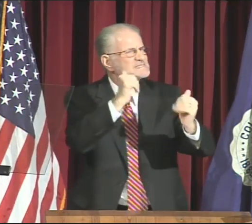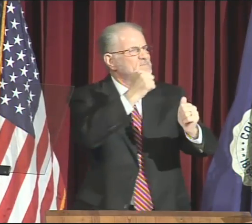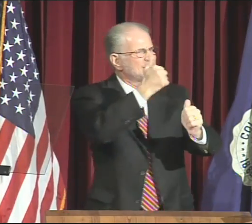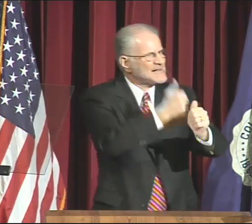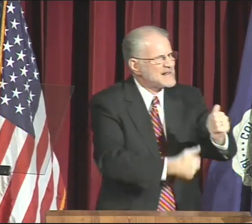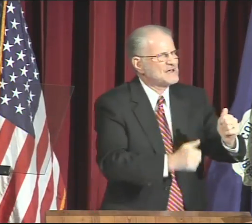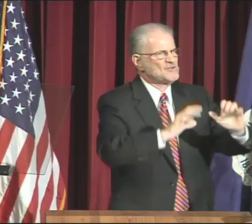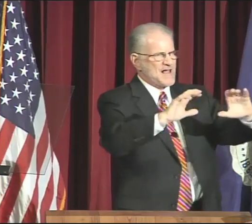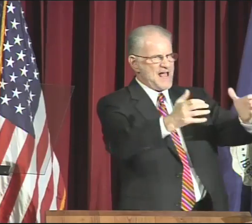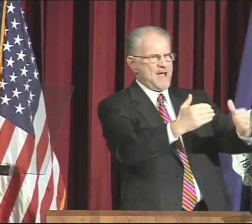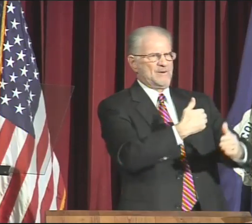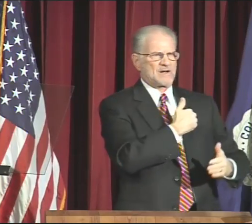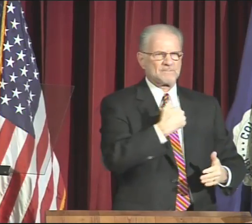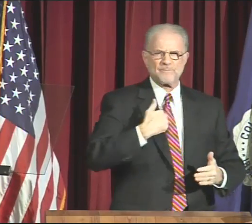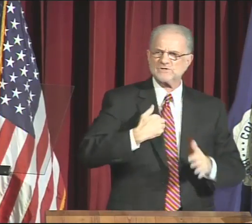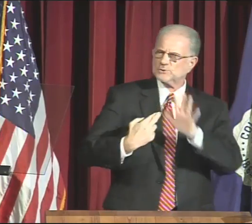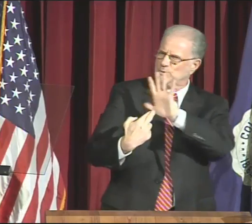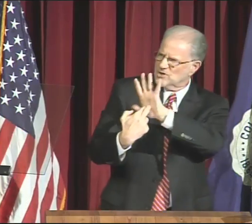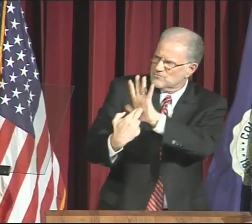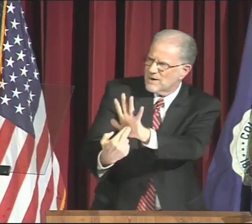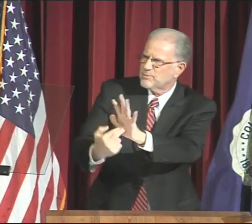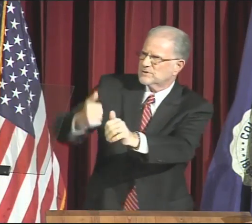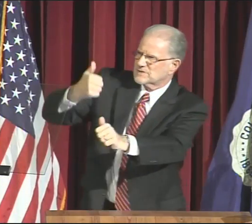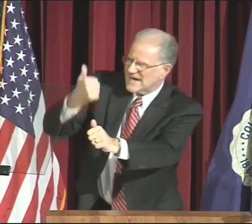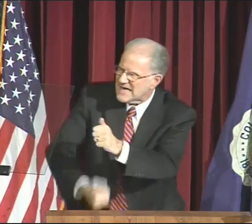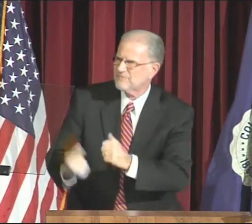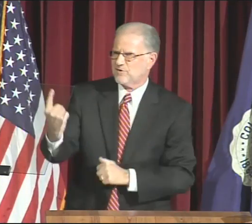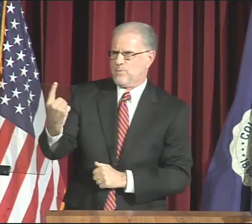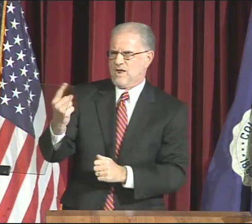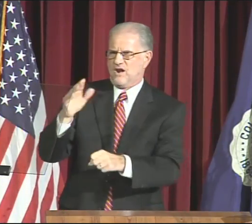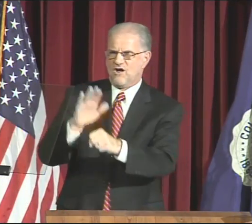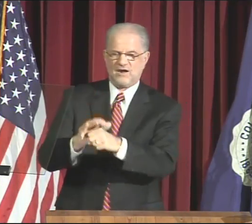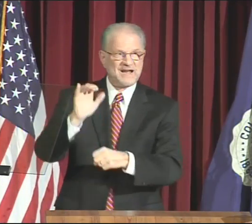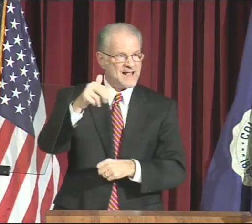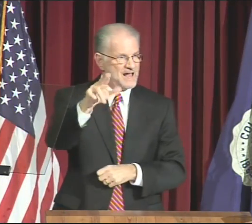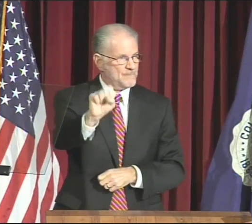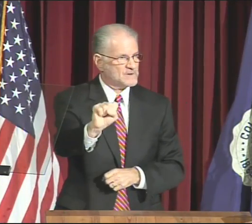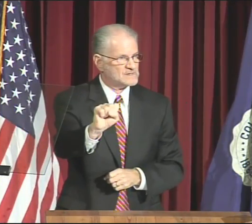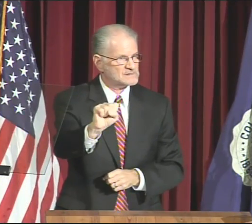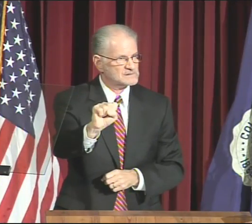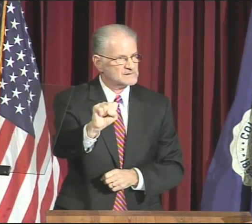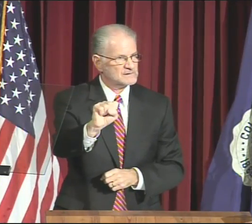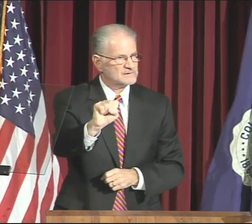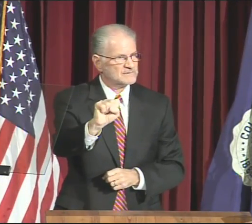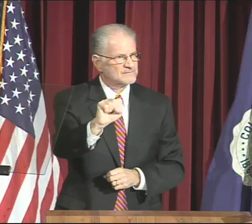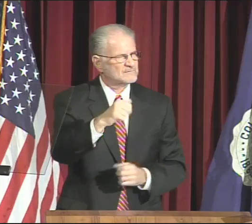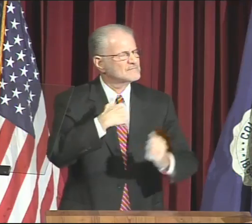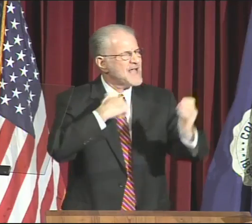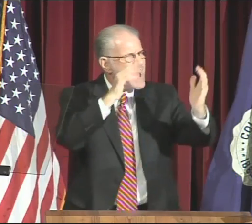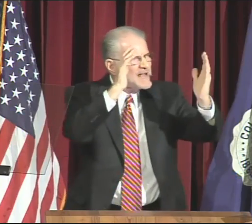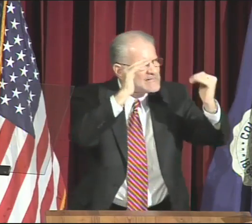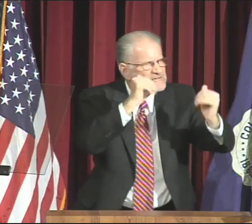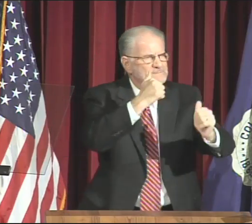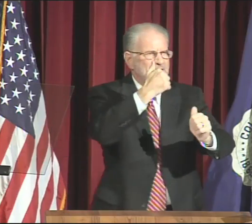I expect every Cabinet member to represent everyone on campus.